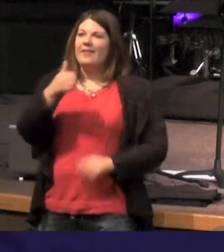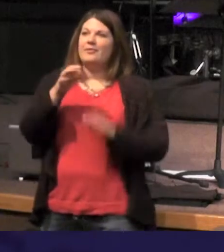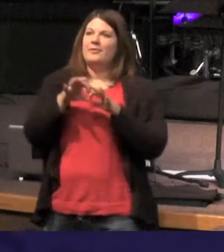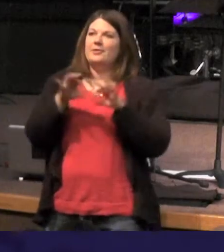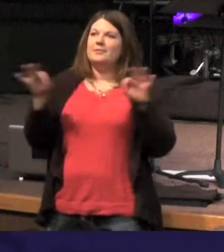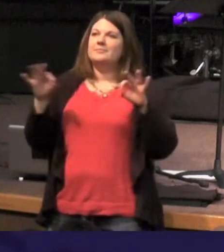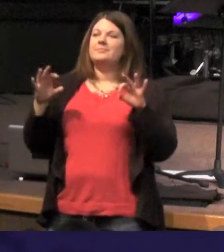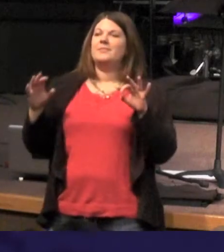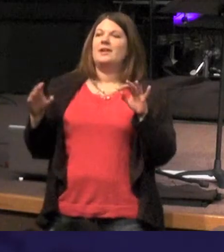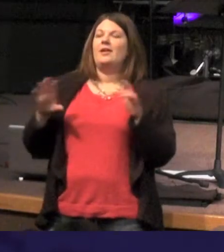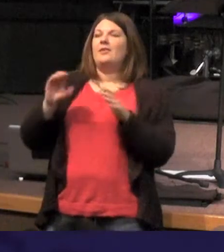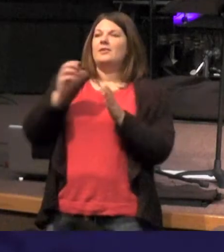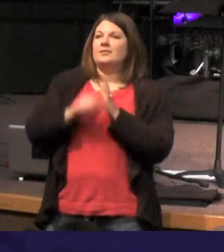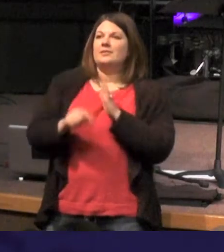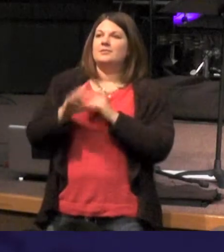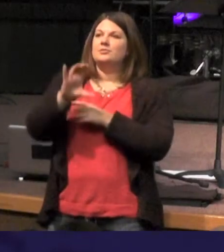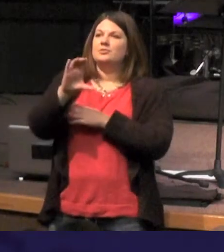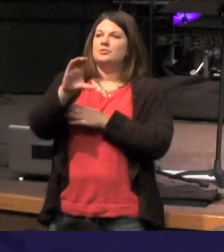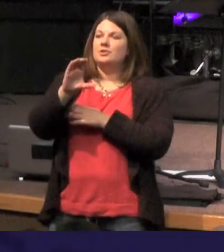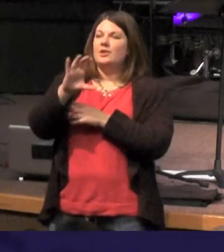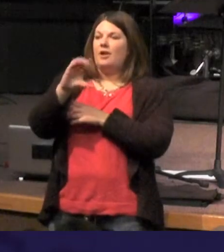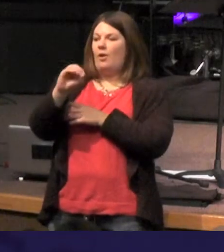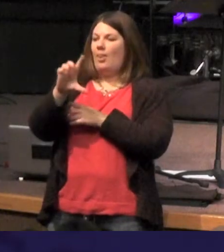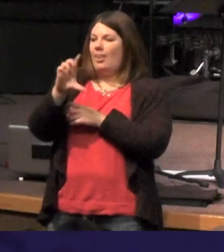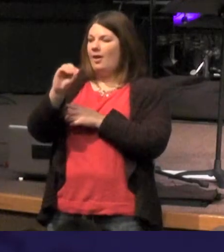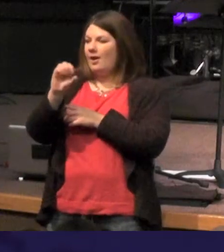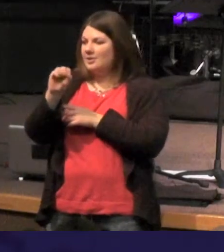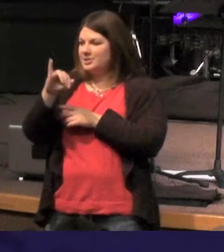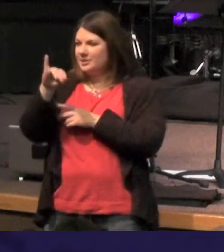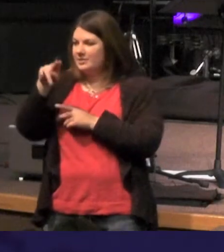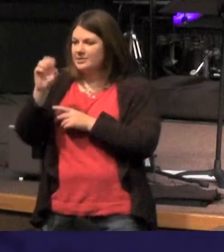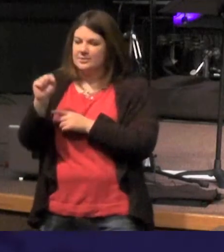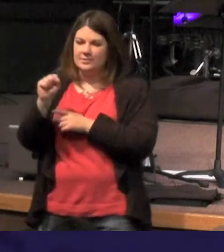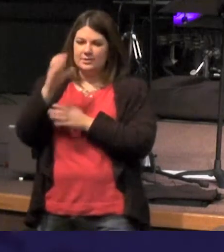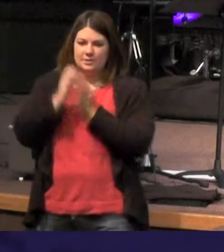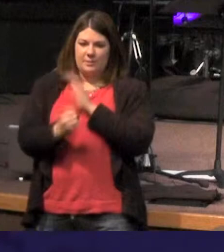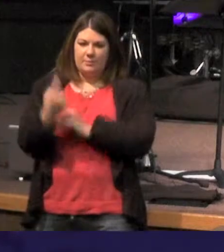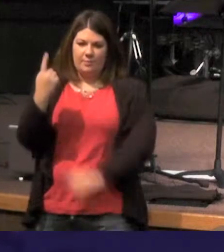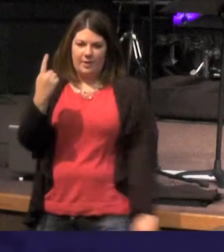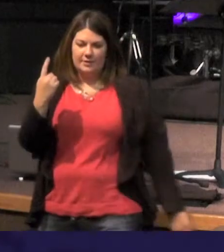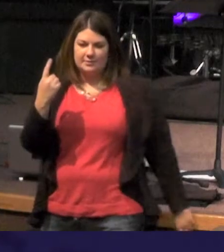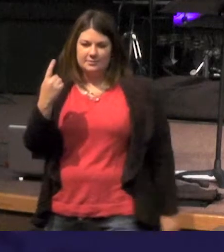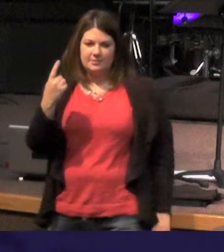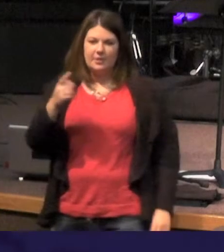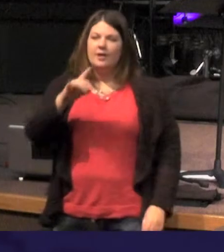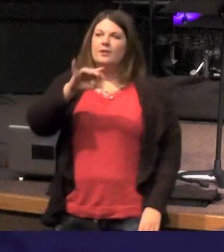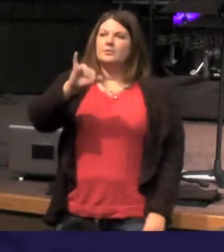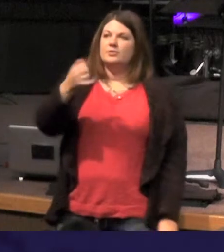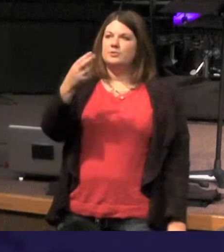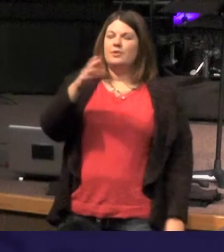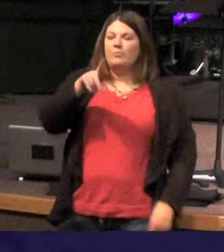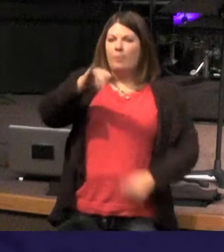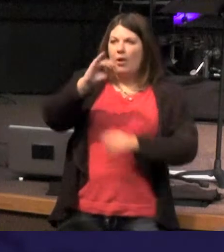as John 1 is Colossians chapter 1 Paul writes using very similar language